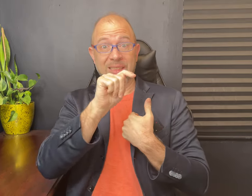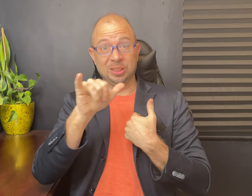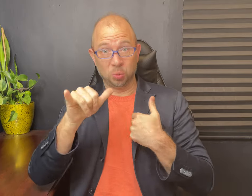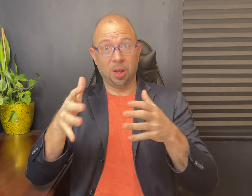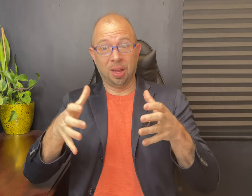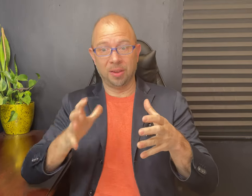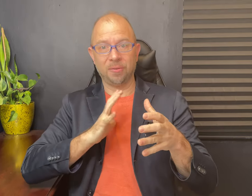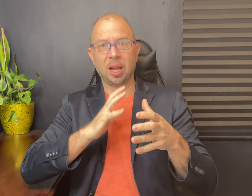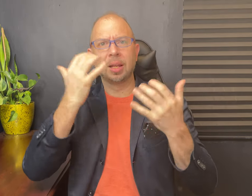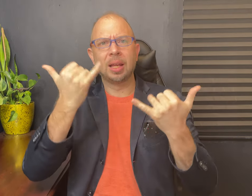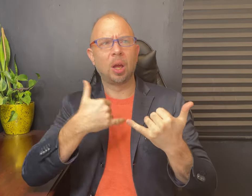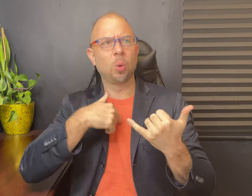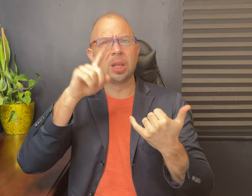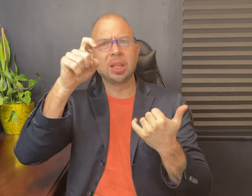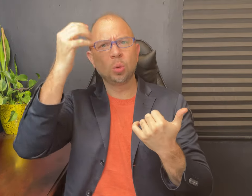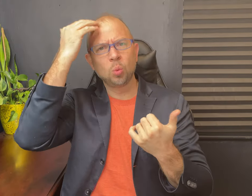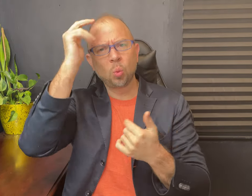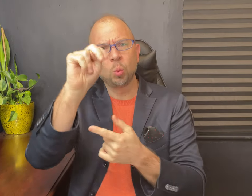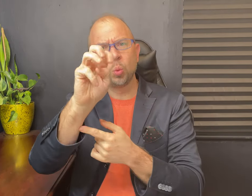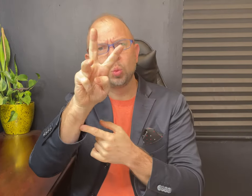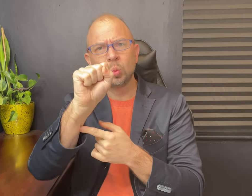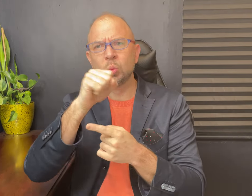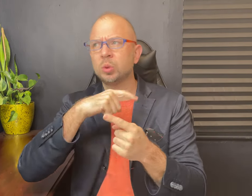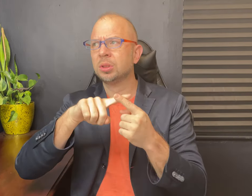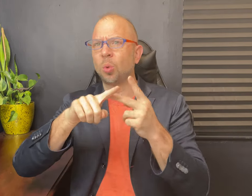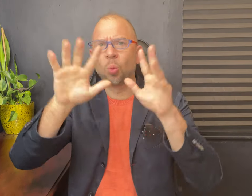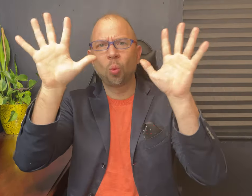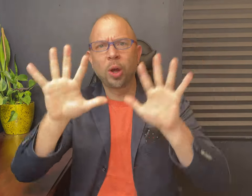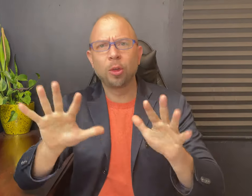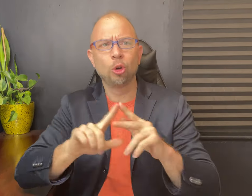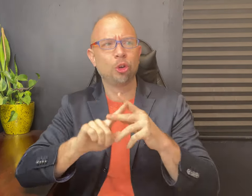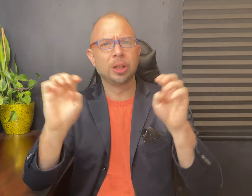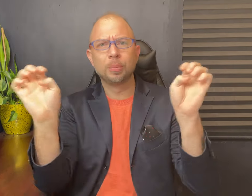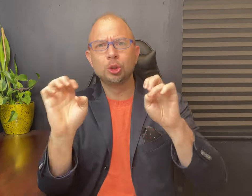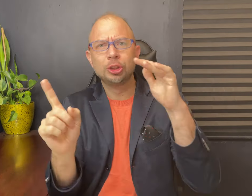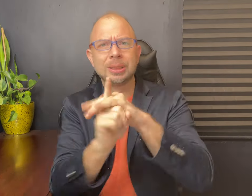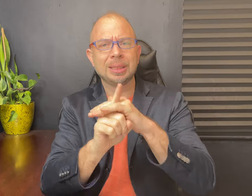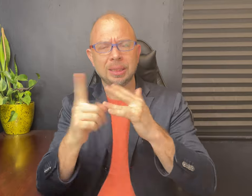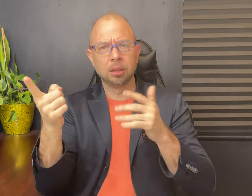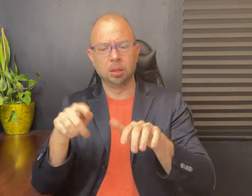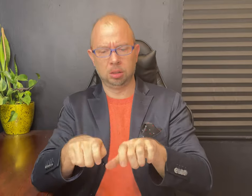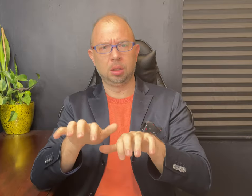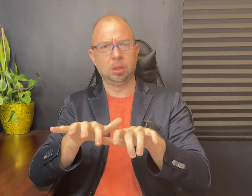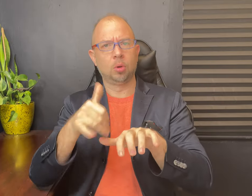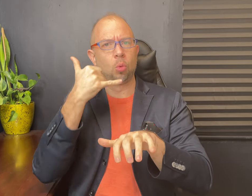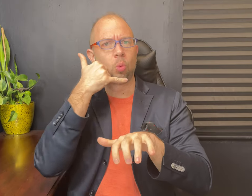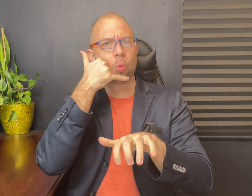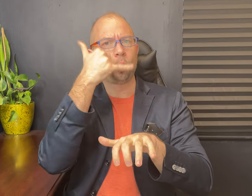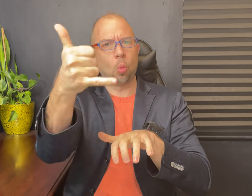which allowed deaf TTY owners to access important information including news, weather forecasts,